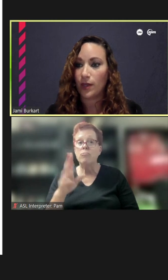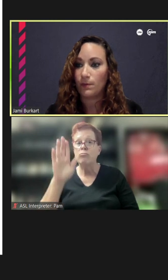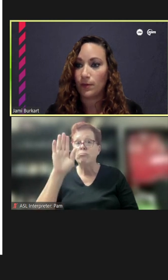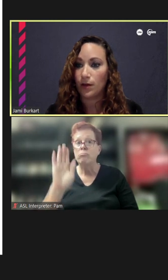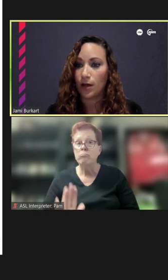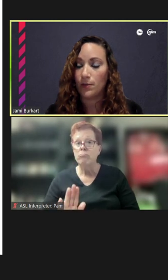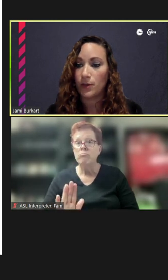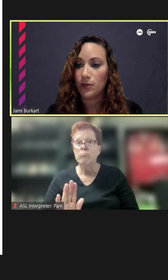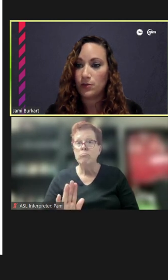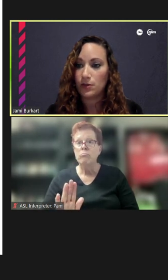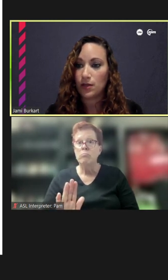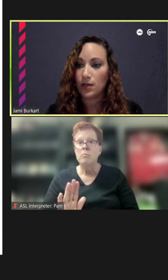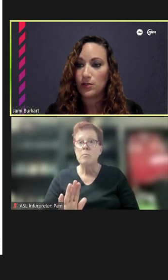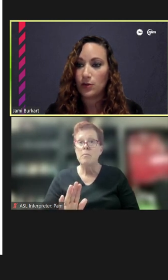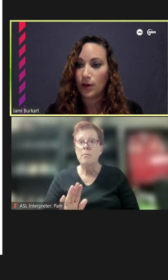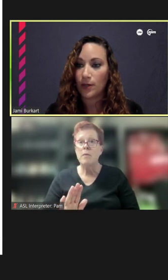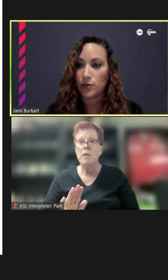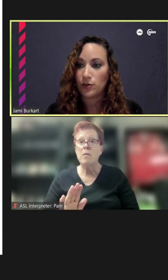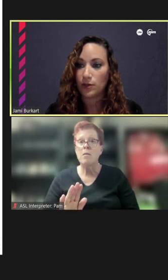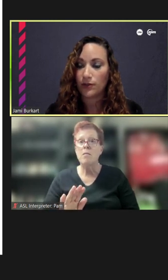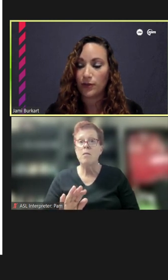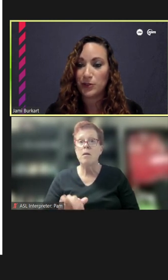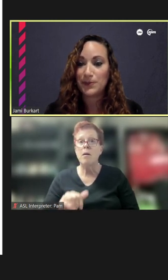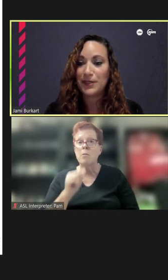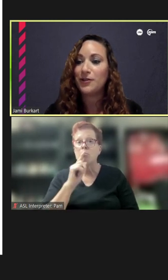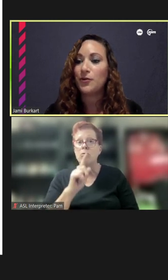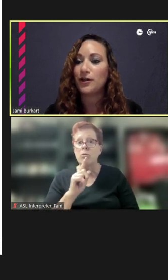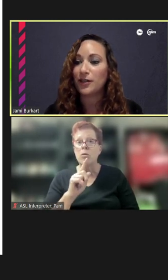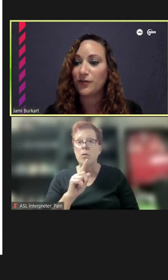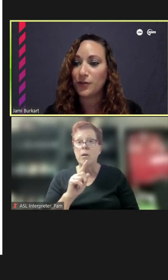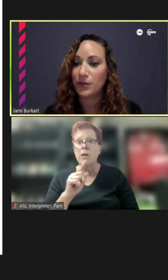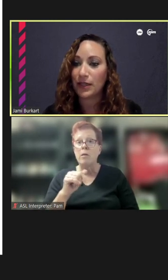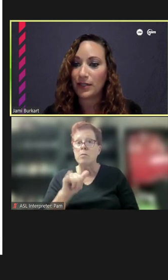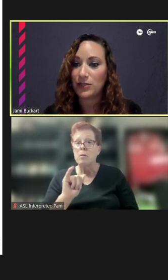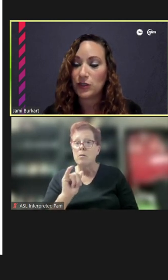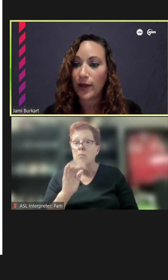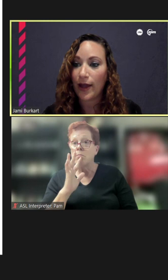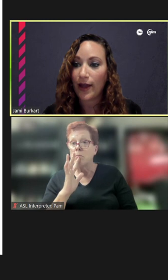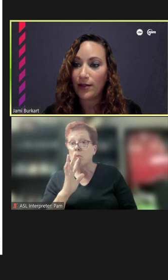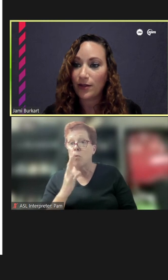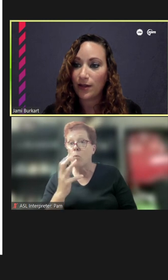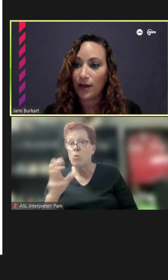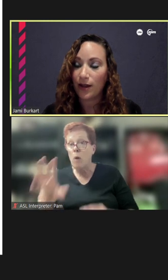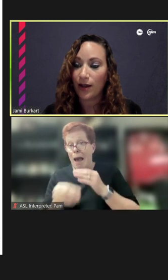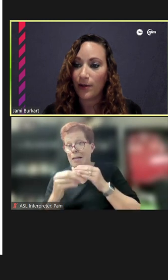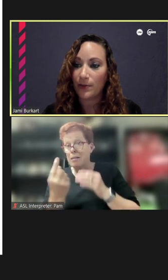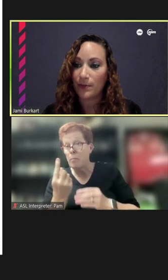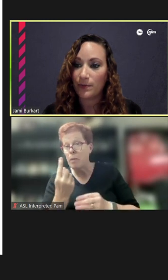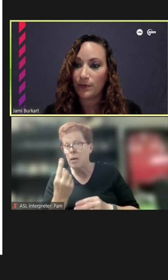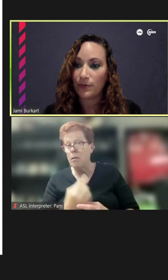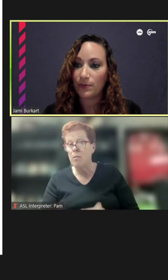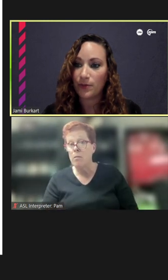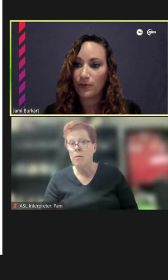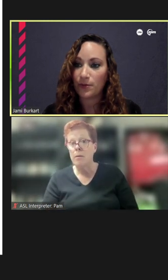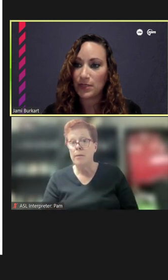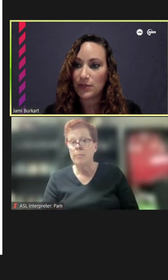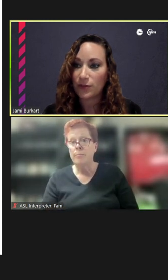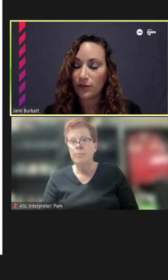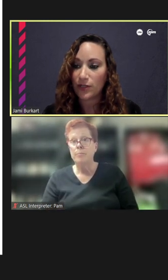on mute, so I'm not sure if you're speaking or if you would like to add but, please feel free